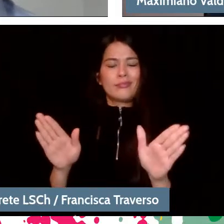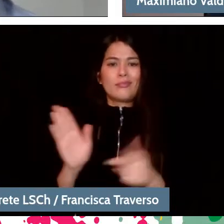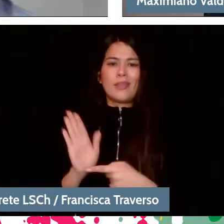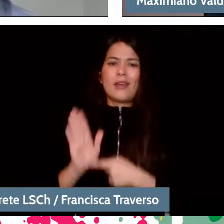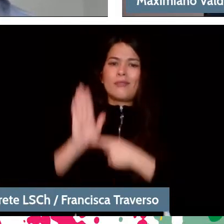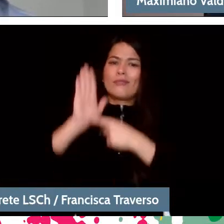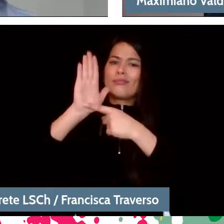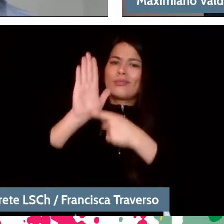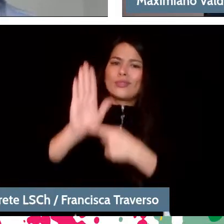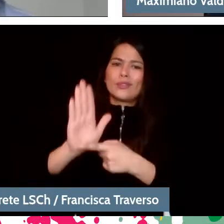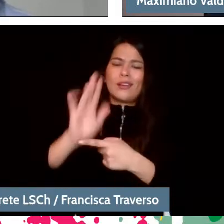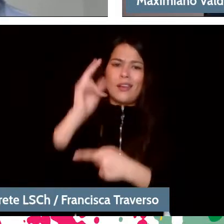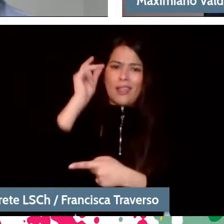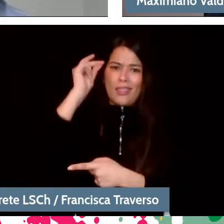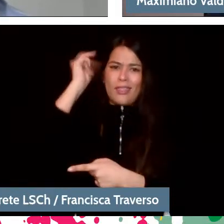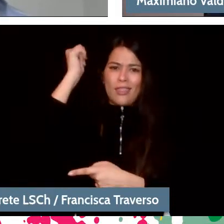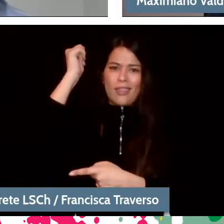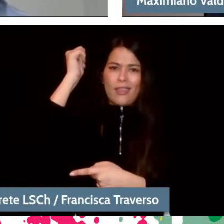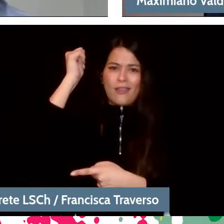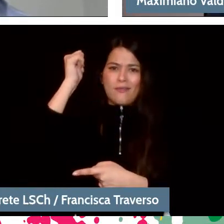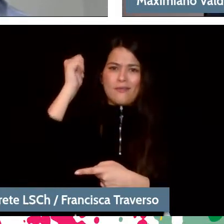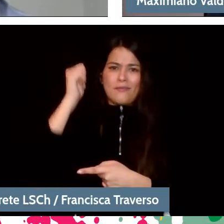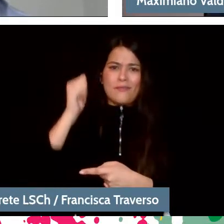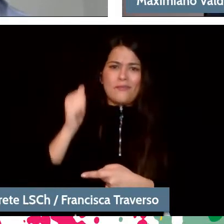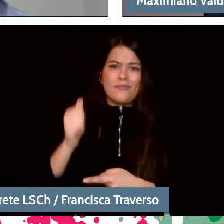the method that best reflects the idea, and it continues over time